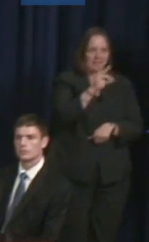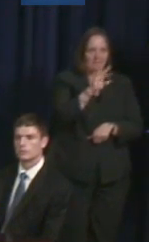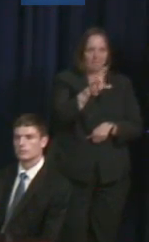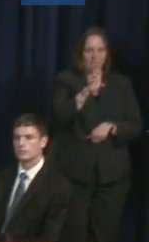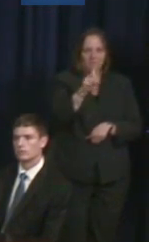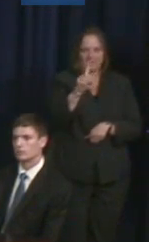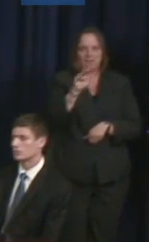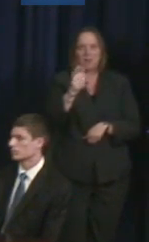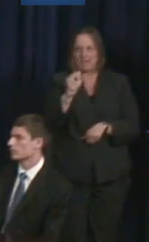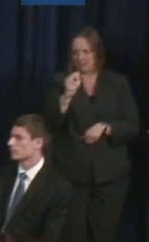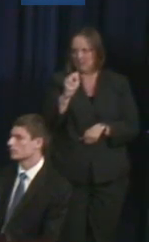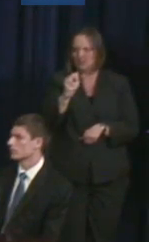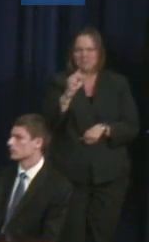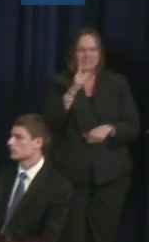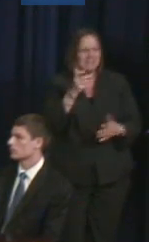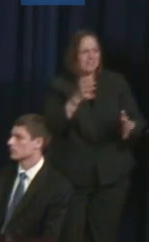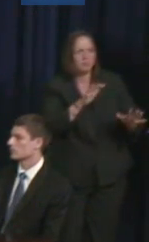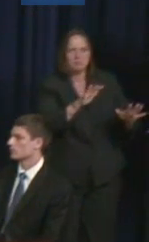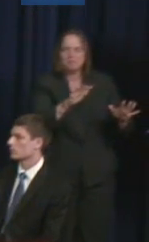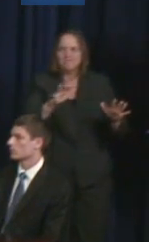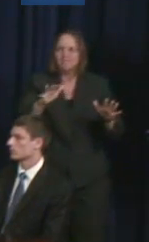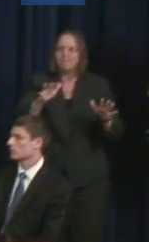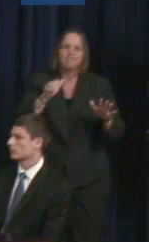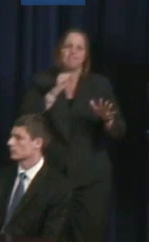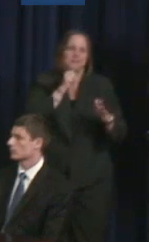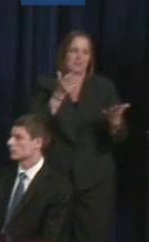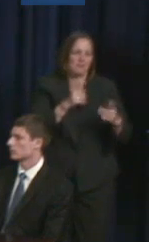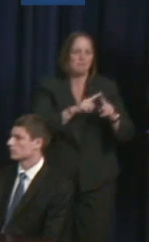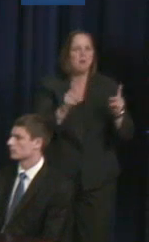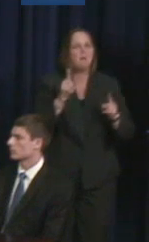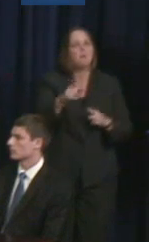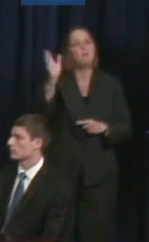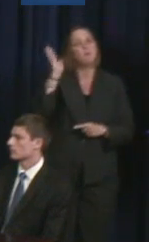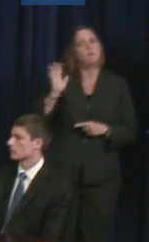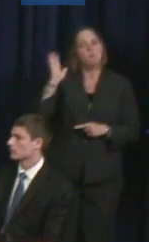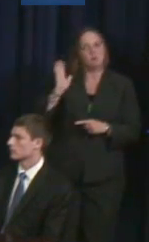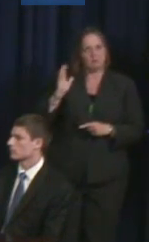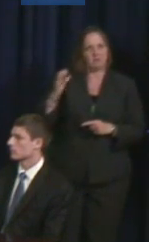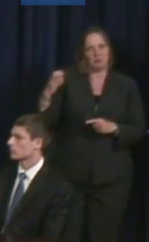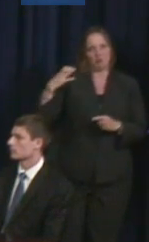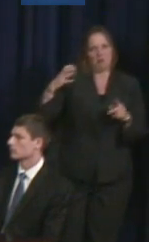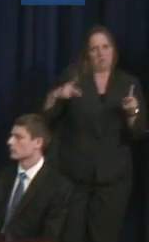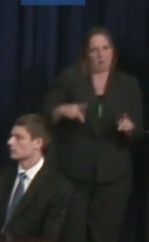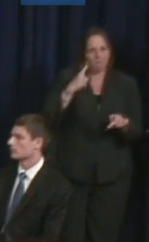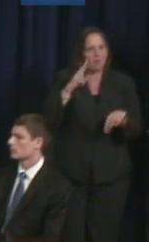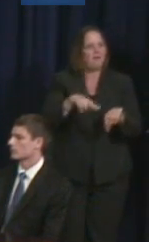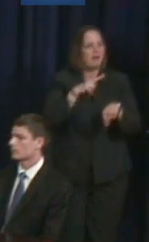Lex Frieden who was the chairperson of the National Council on Disability when the ADA was first conceived --